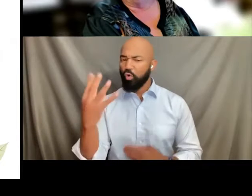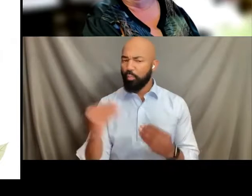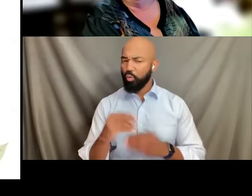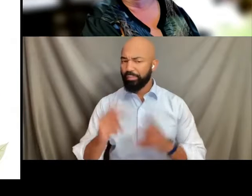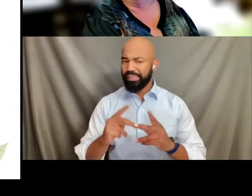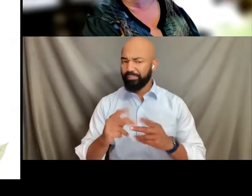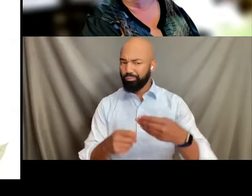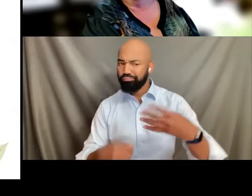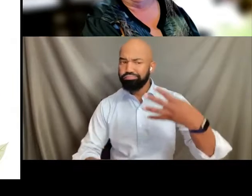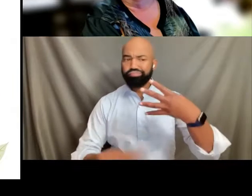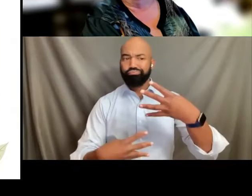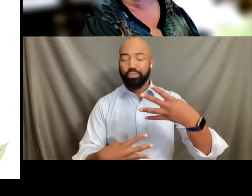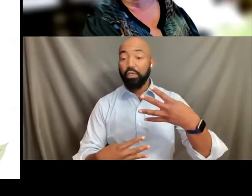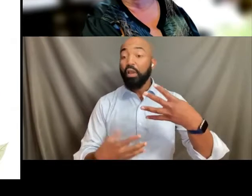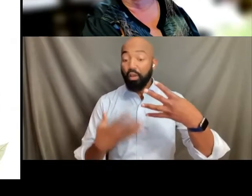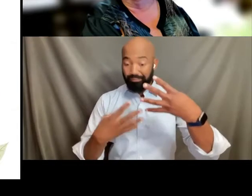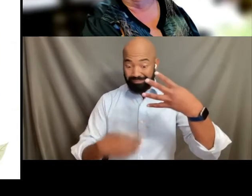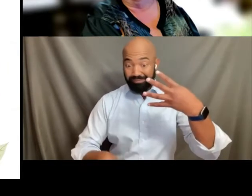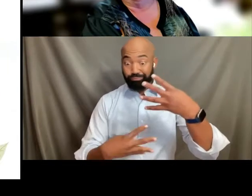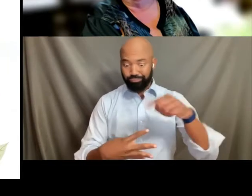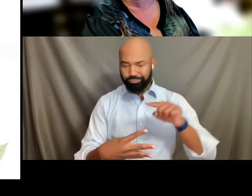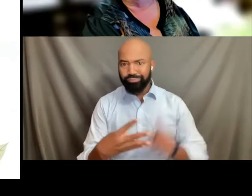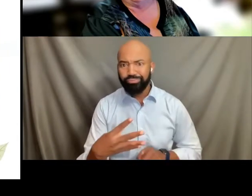who can look at rural areas